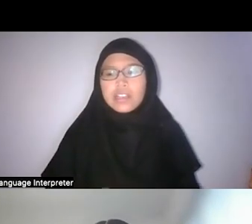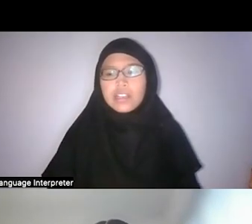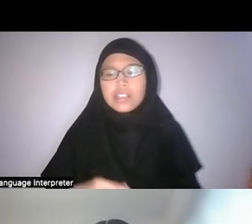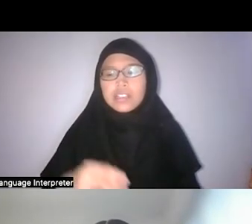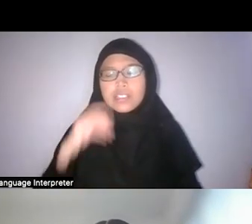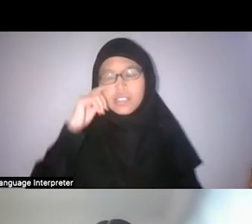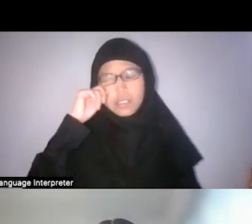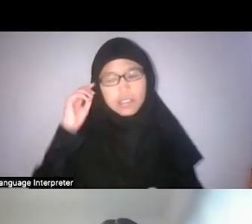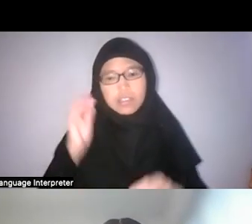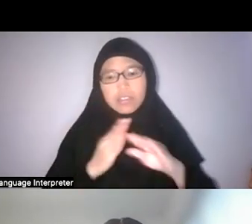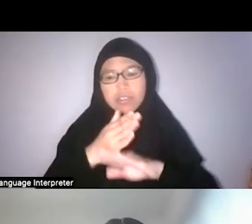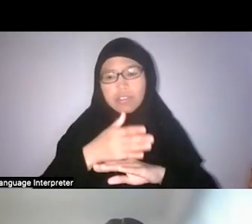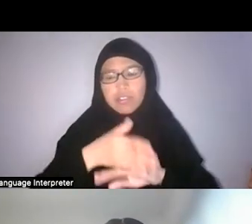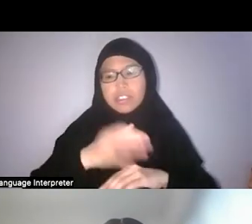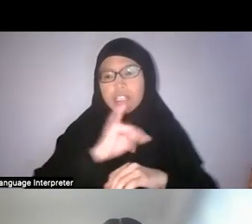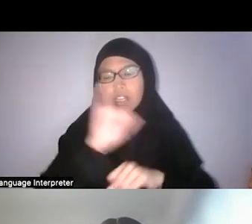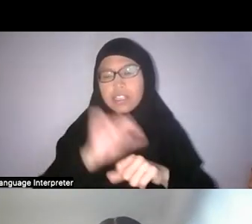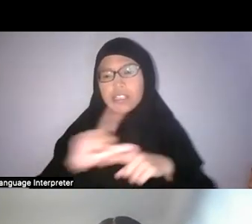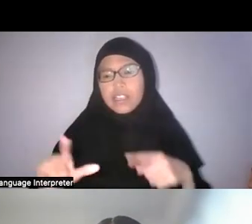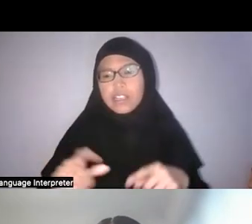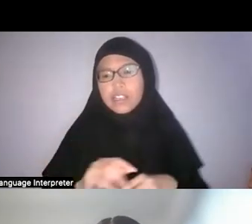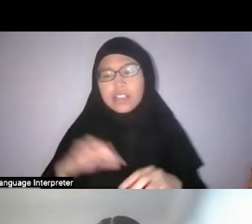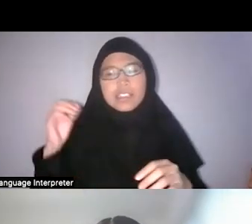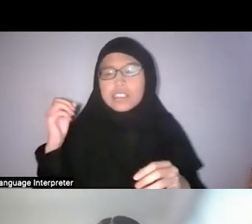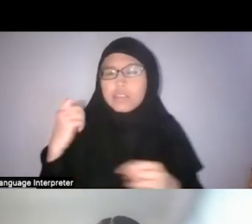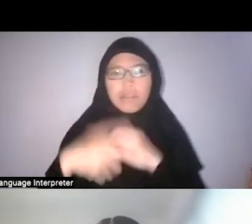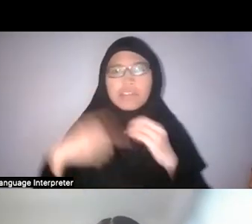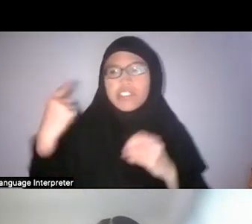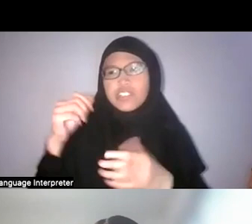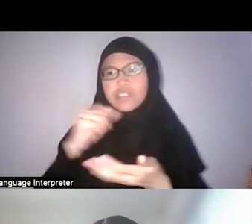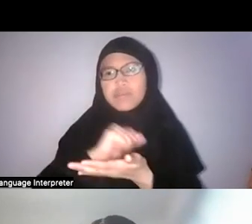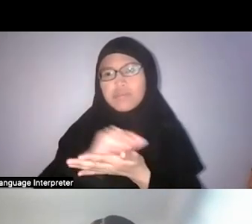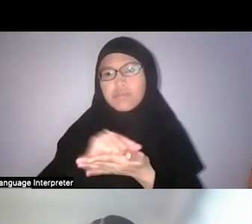What’s your response? And anyone else can jump in if you have thoughts as well.